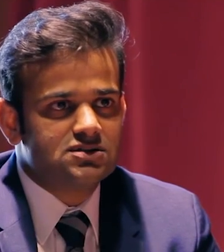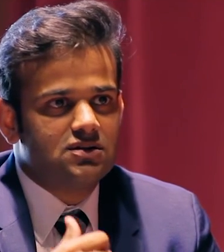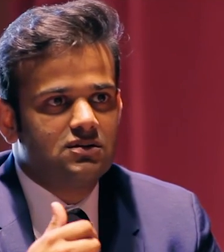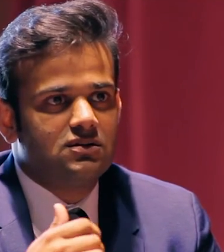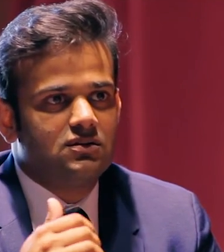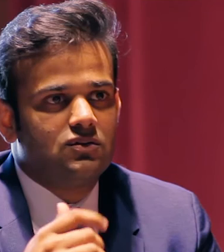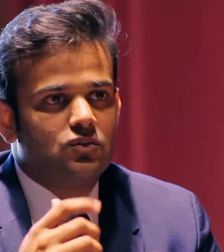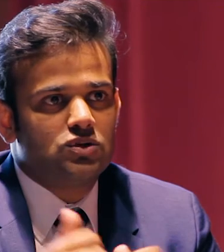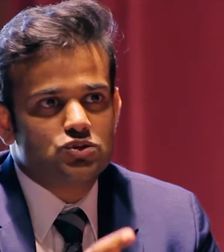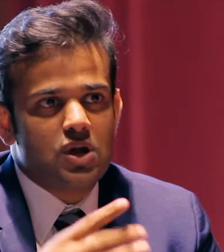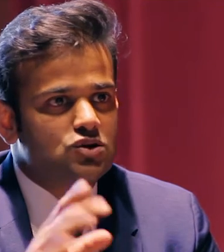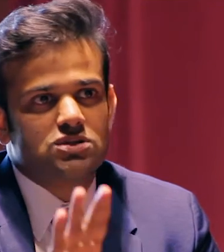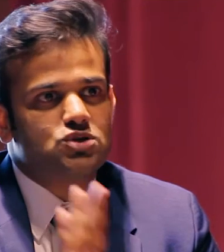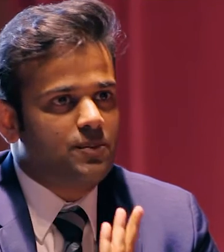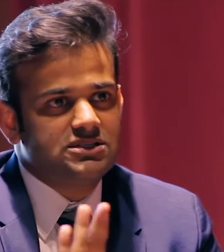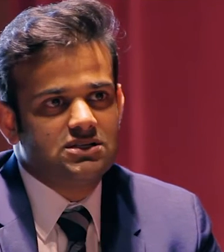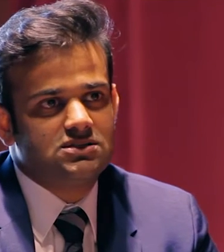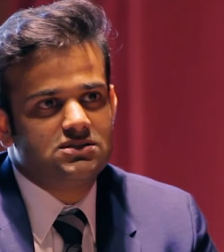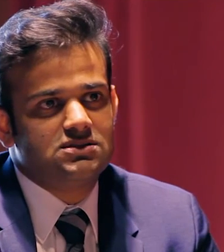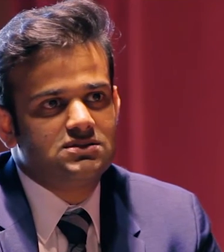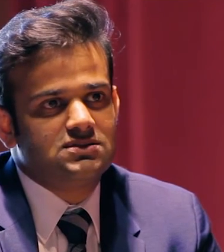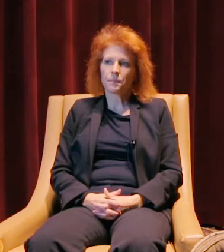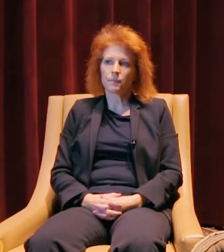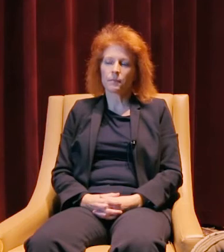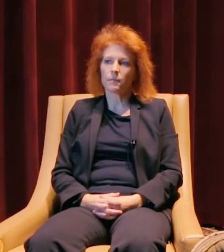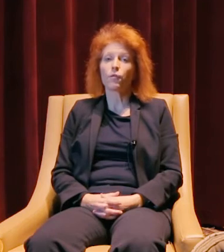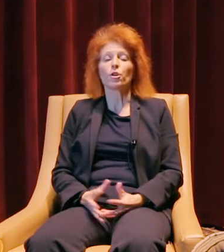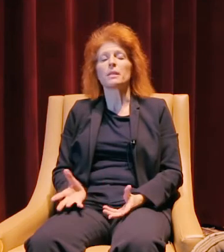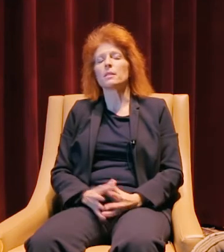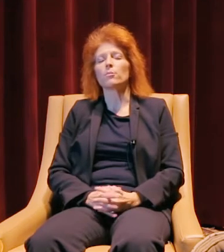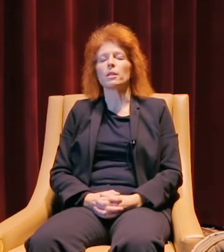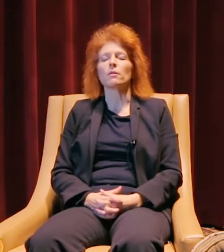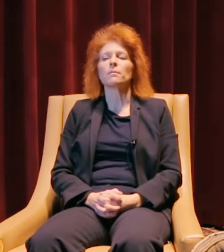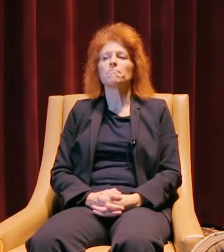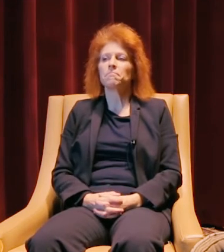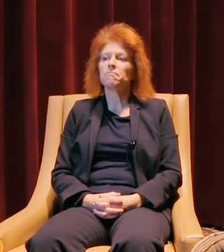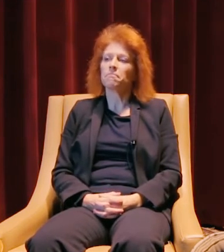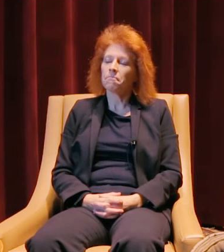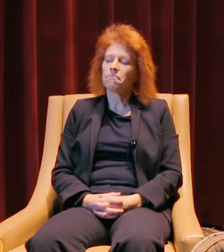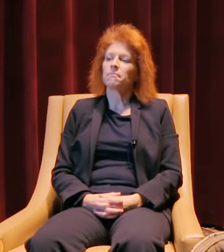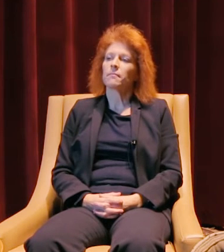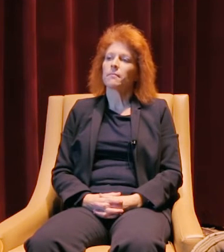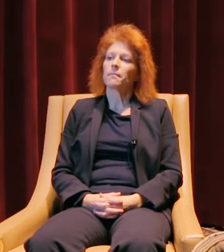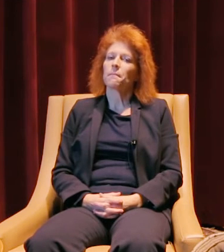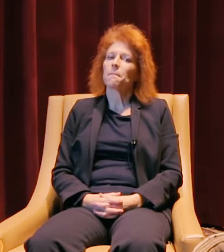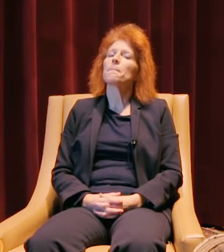For the next five years, what are your plans? For your business in particular. For the business?